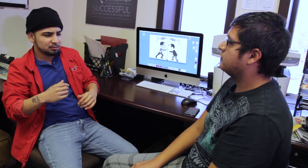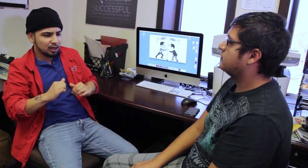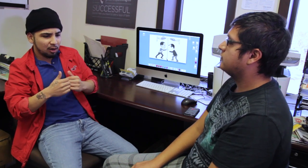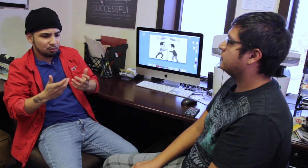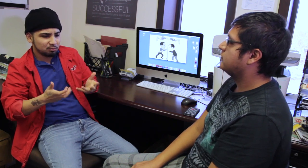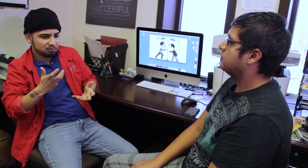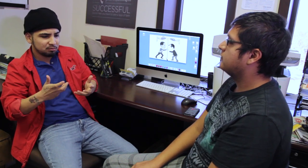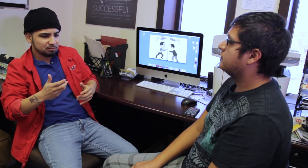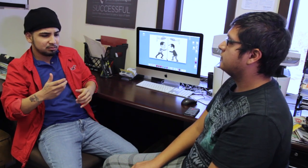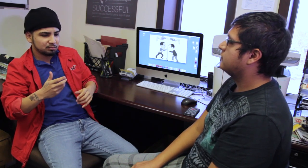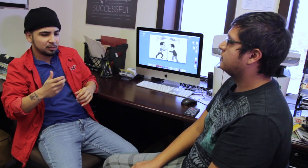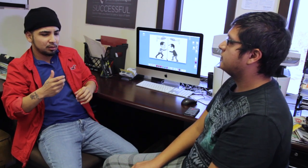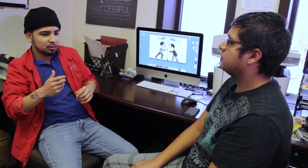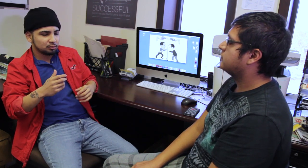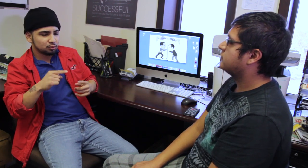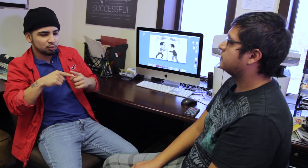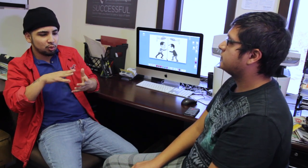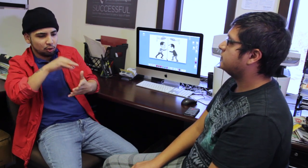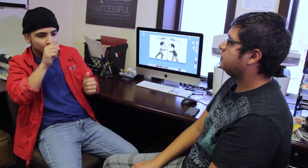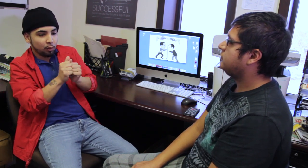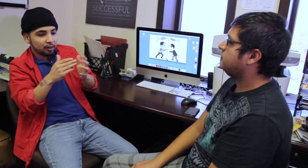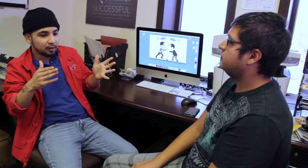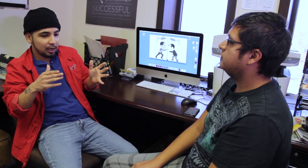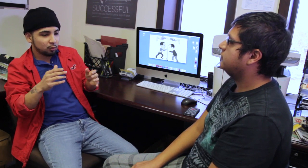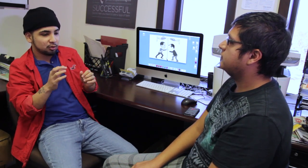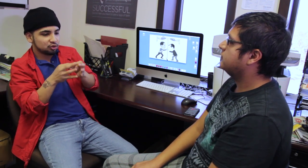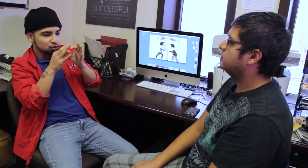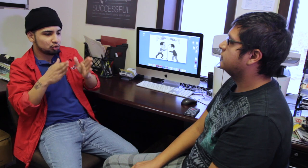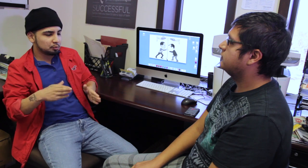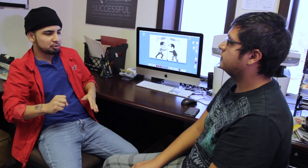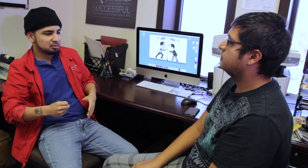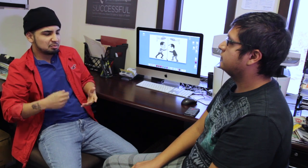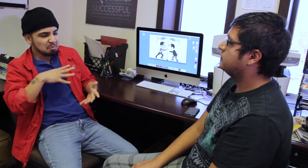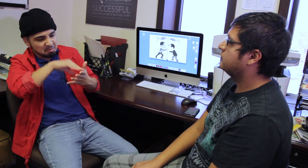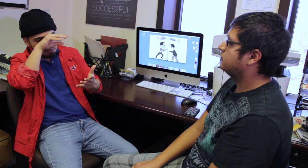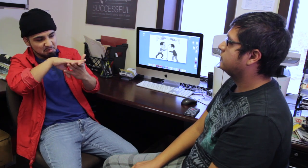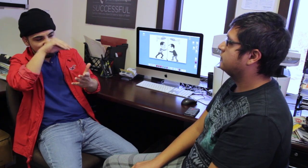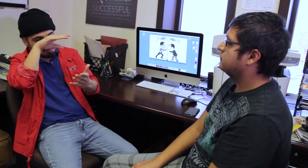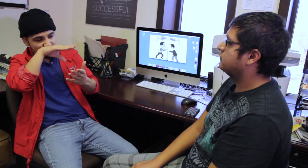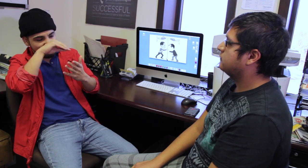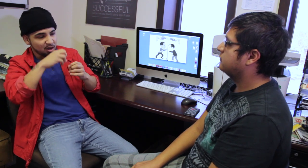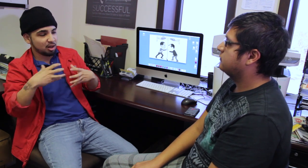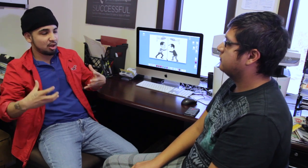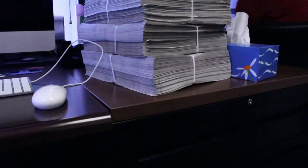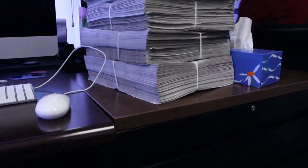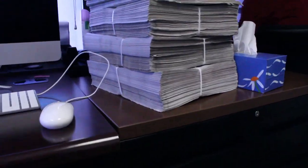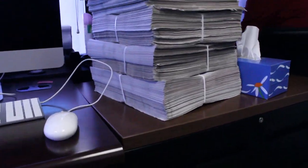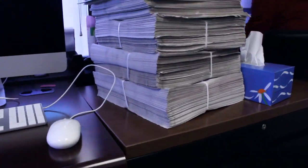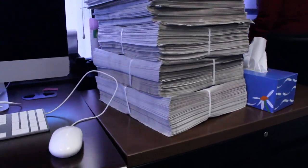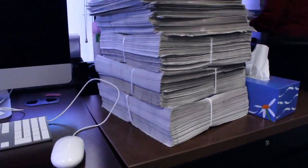Deaf people can work side by side with hearing peers, even if there aren’t interpreters available.